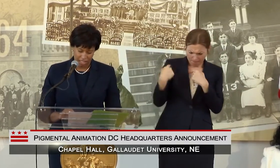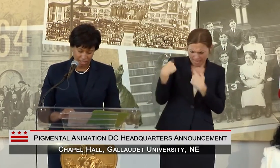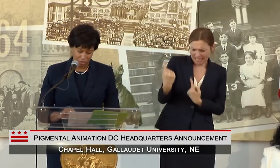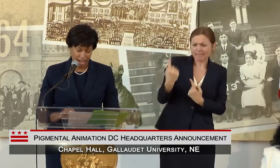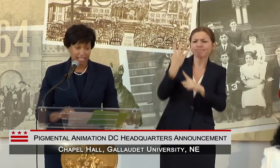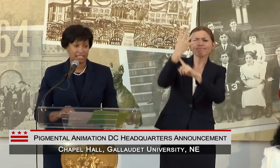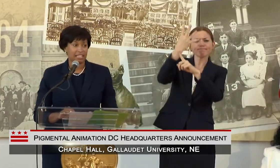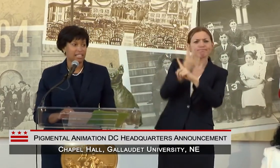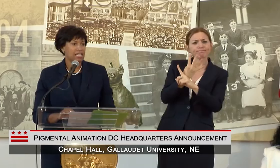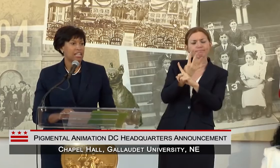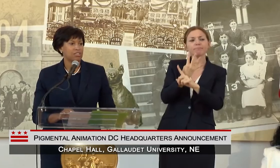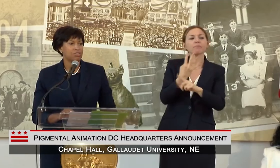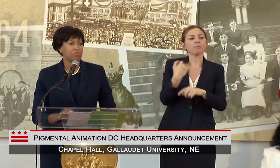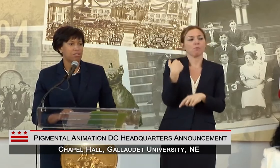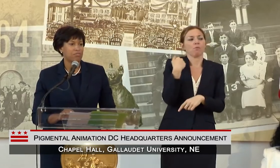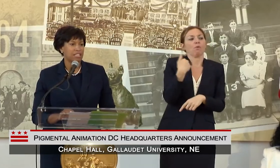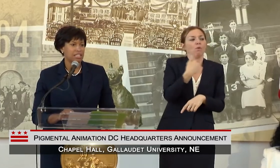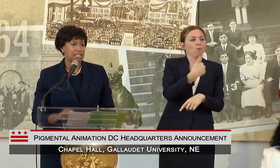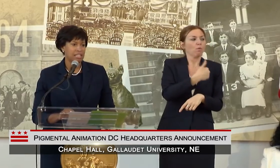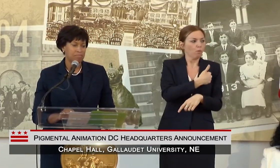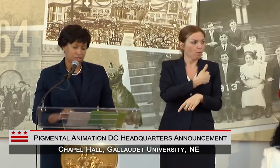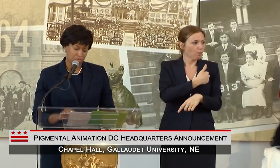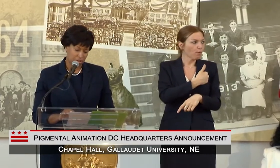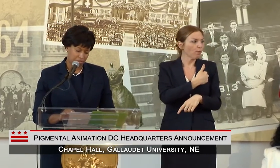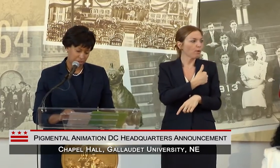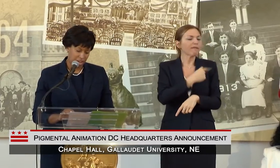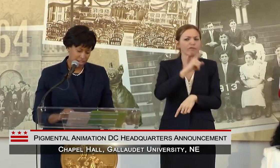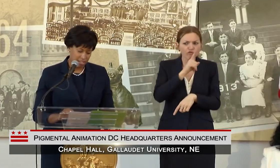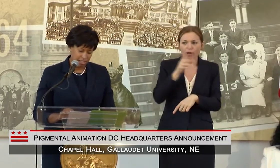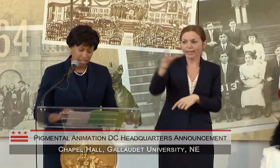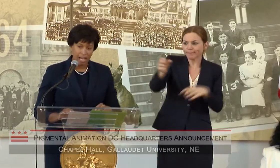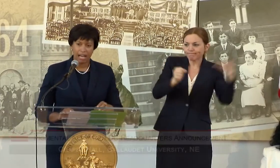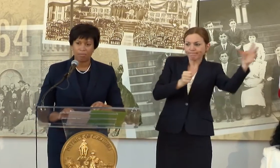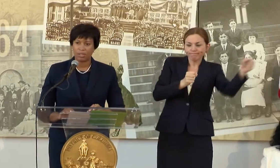ATTRACTED A TERRIFIC TEAM TO WORK FOR US.